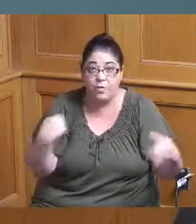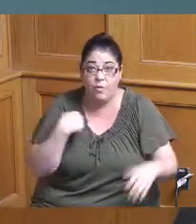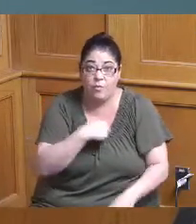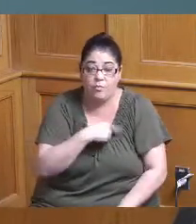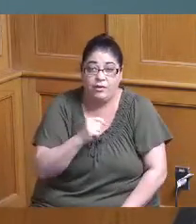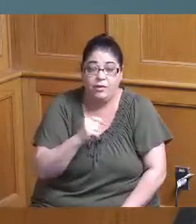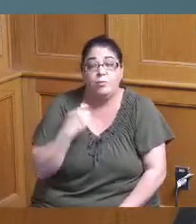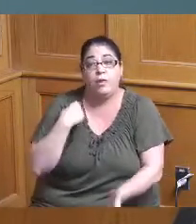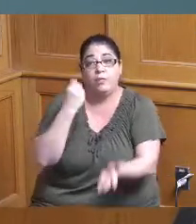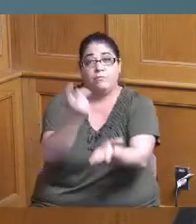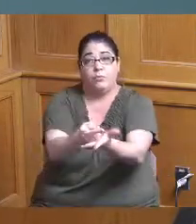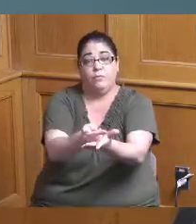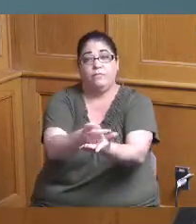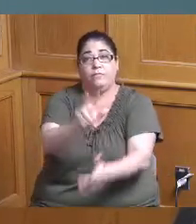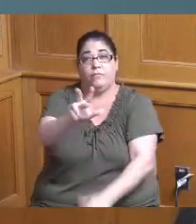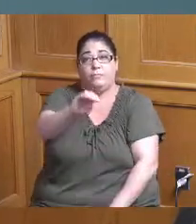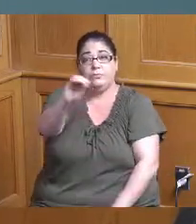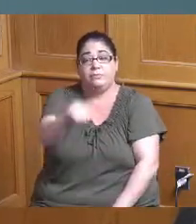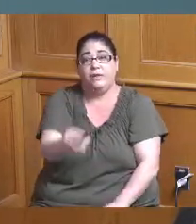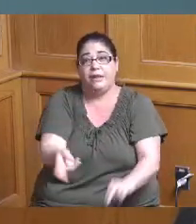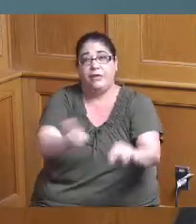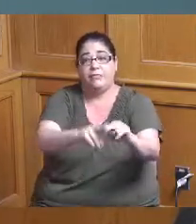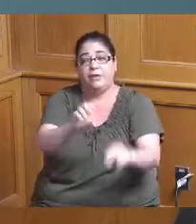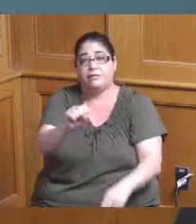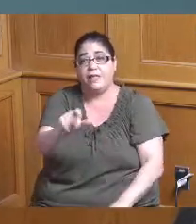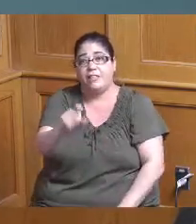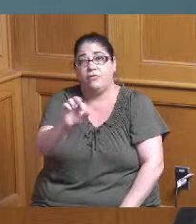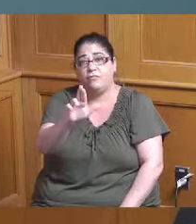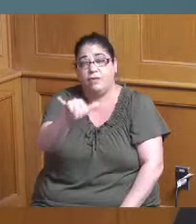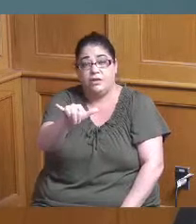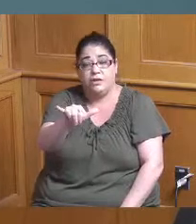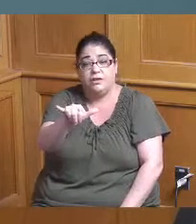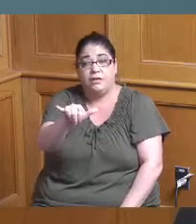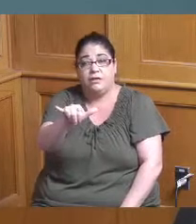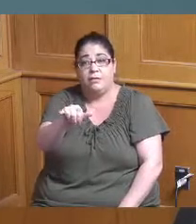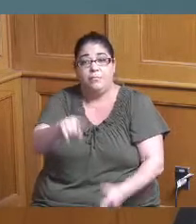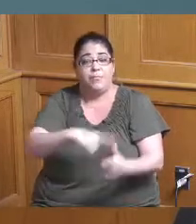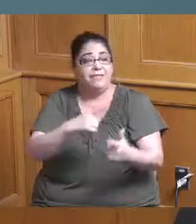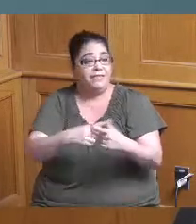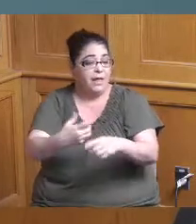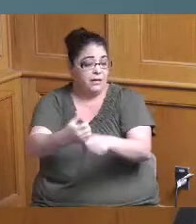a three percent increase in salaries and but then ended up being five percent that's just a